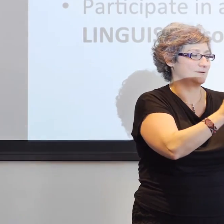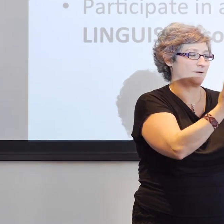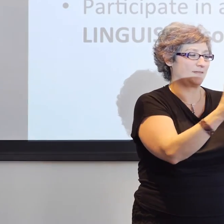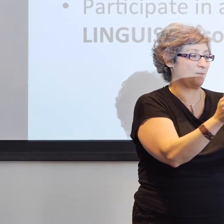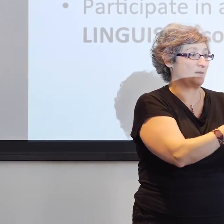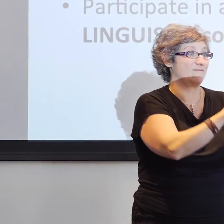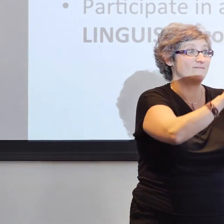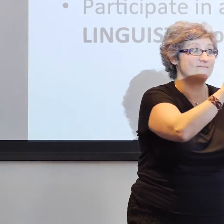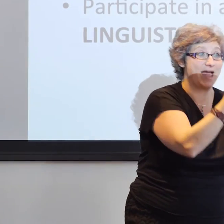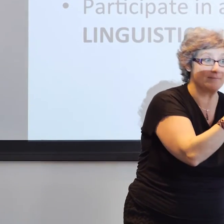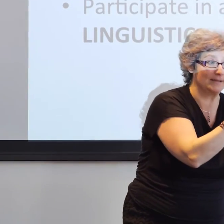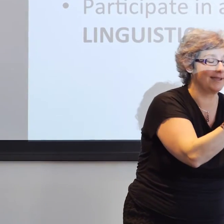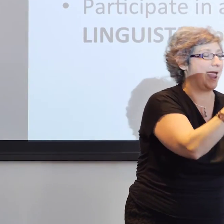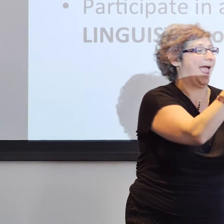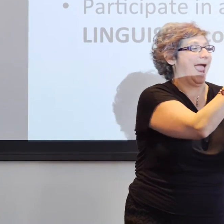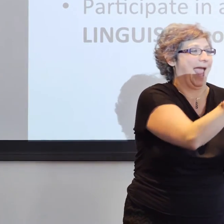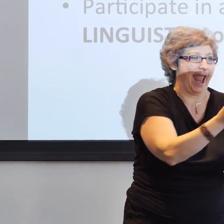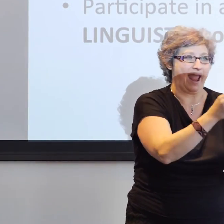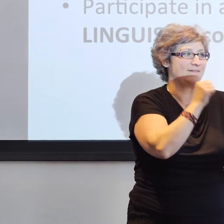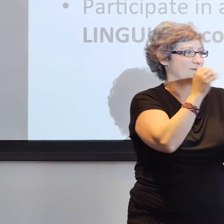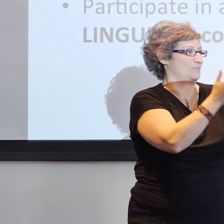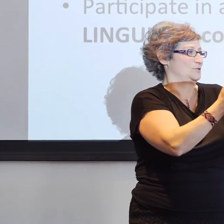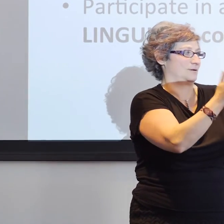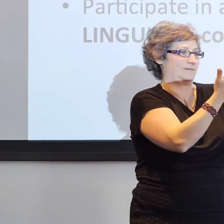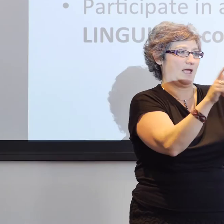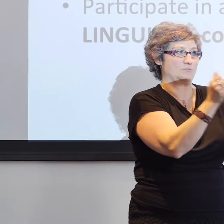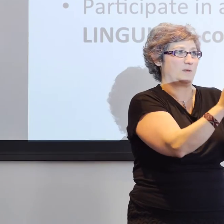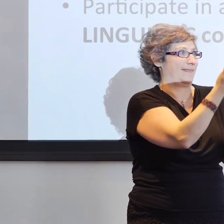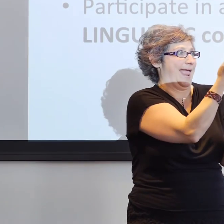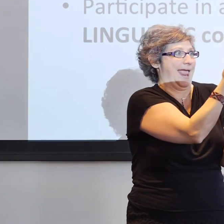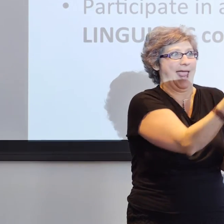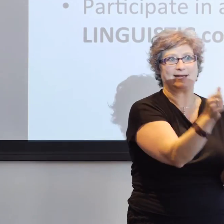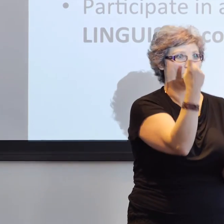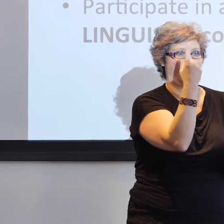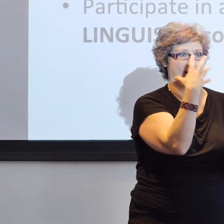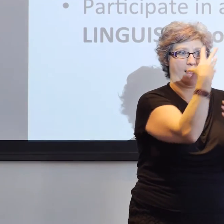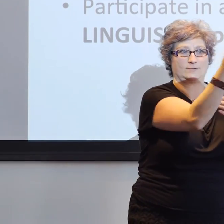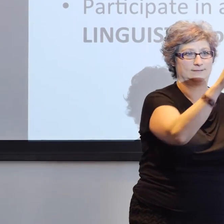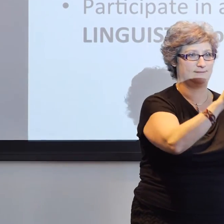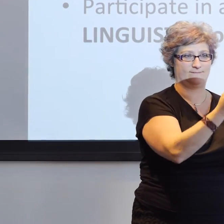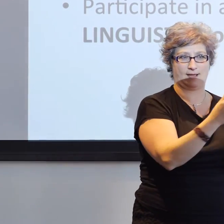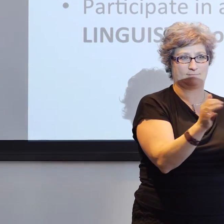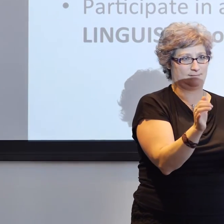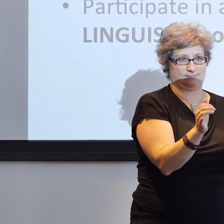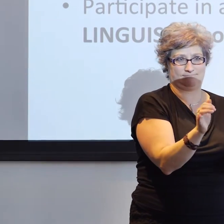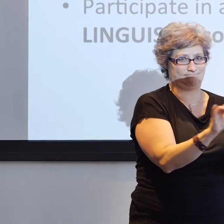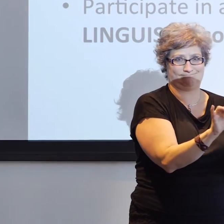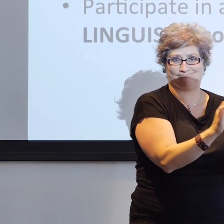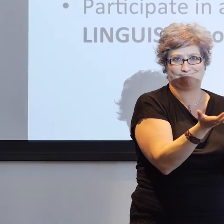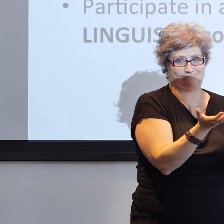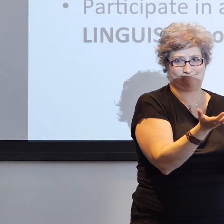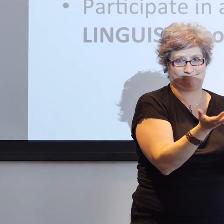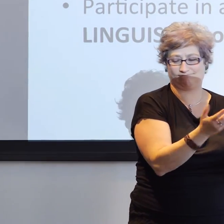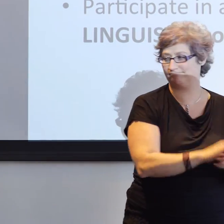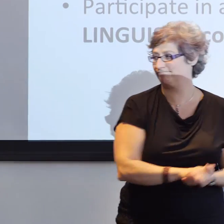with their hearing family members which is relatively poor, there are very few people who are well positioned